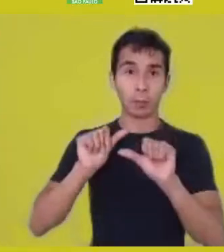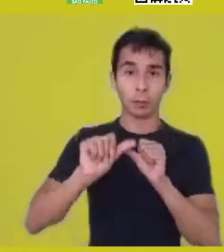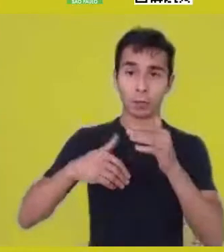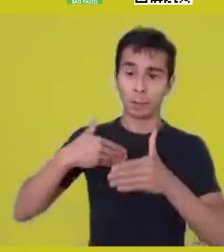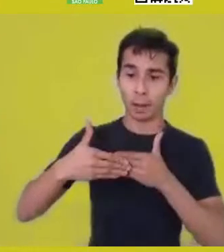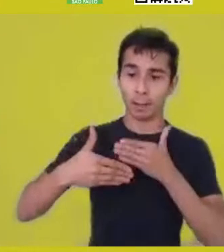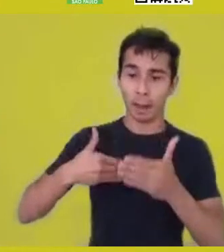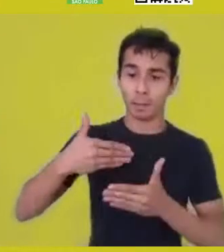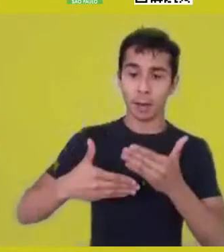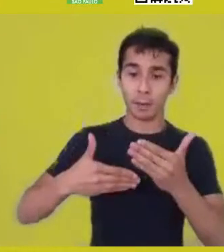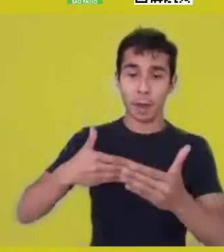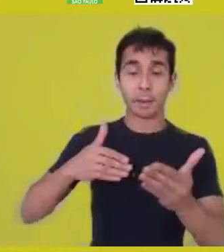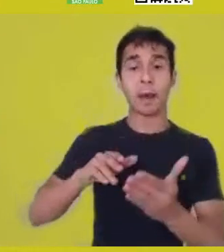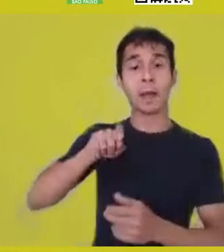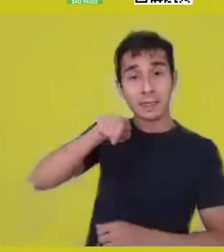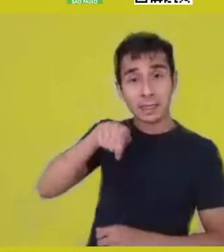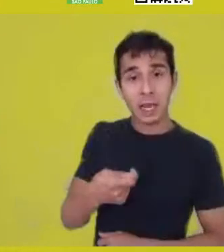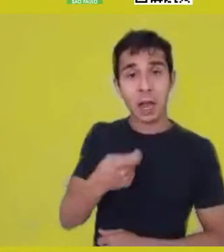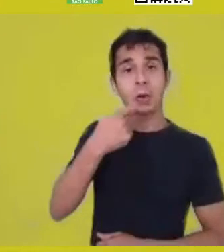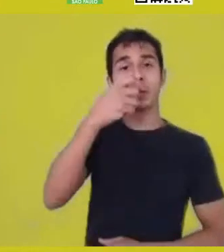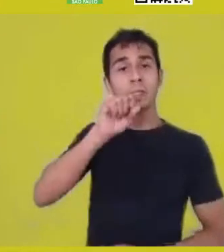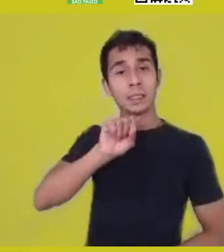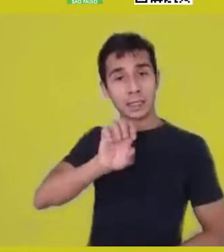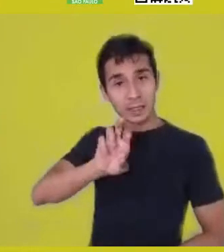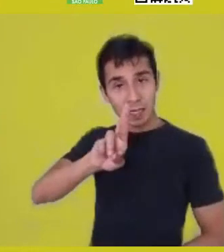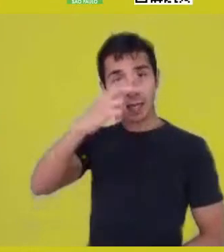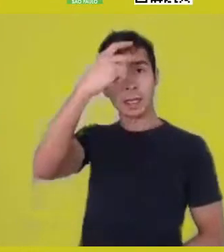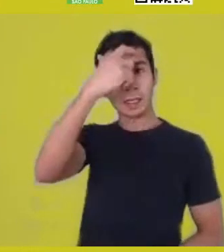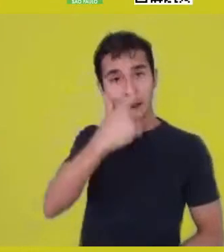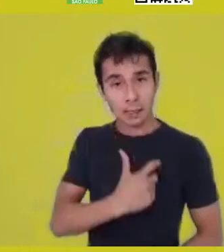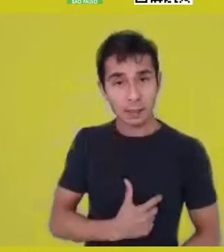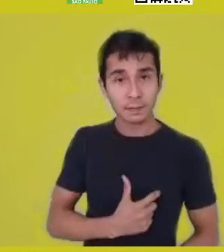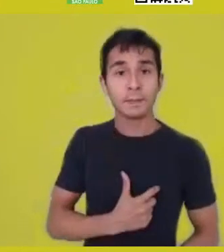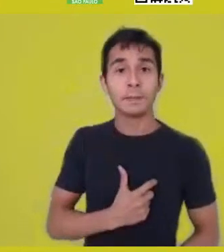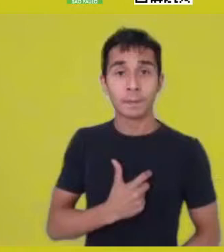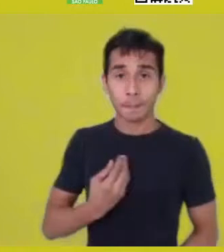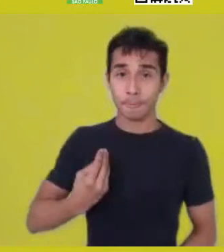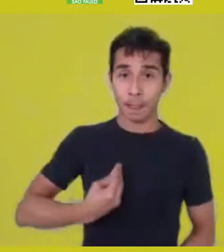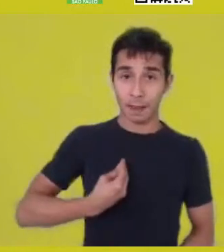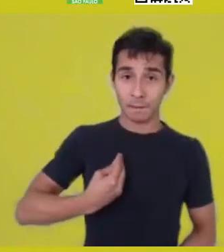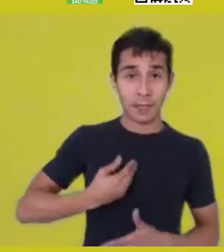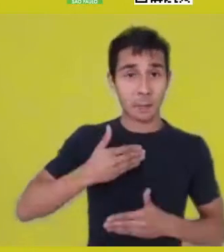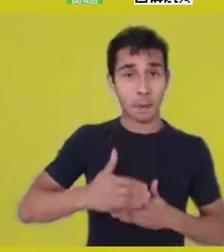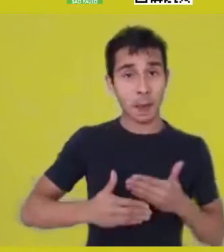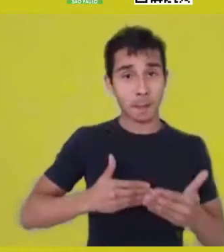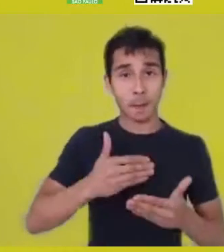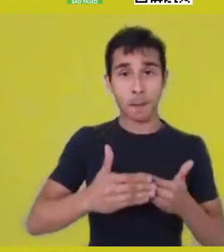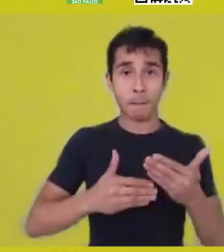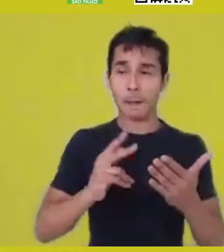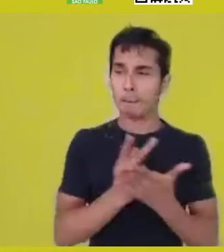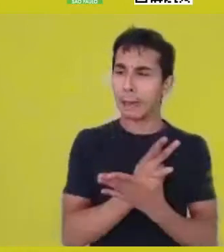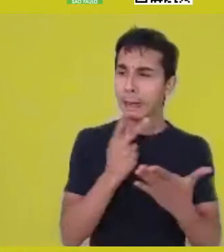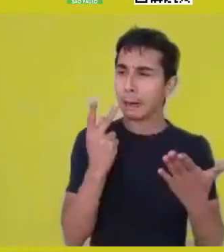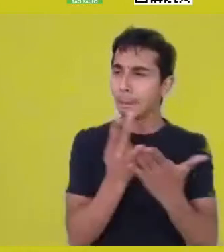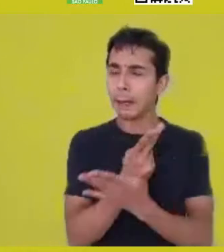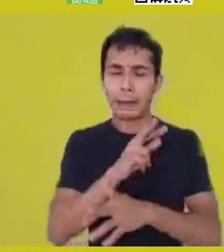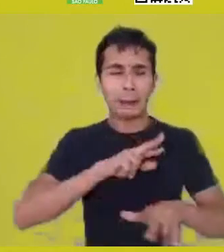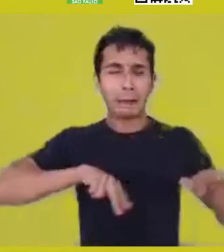Life happening, necessarily coming from its variations, diversities, etc.